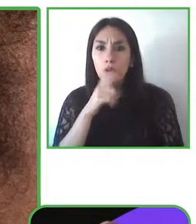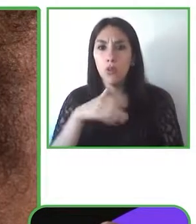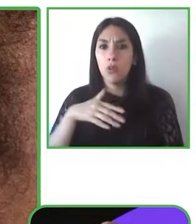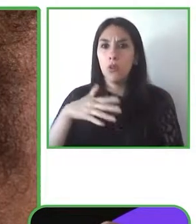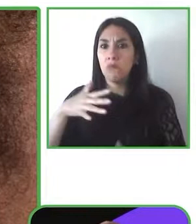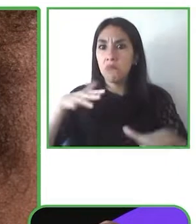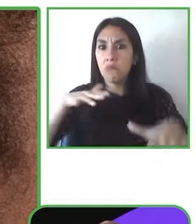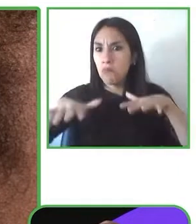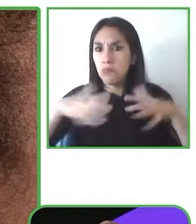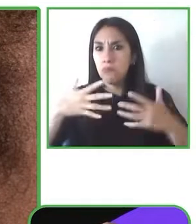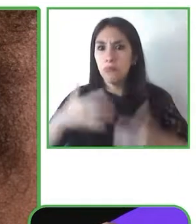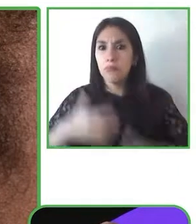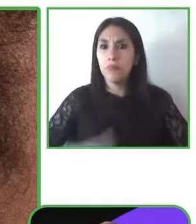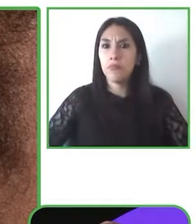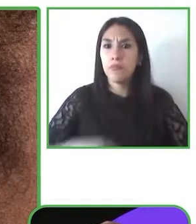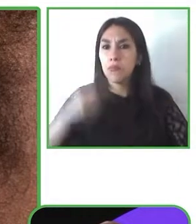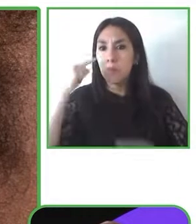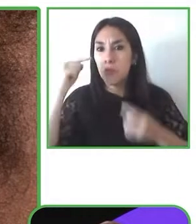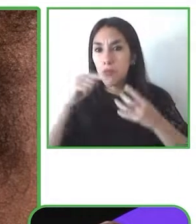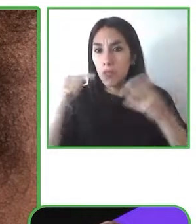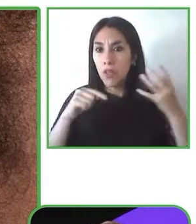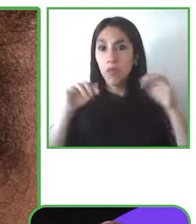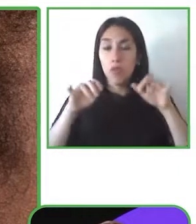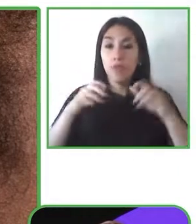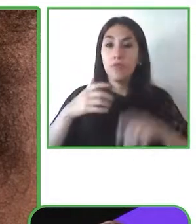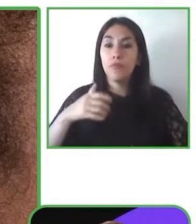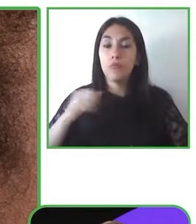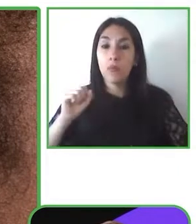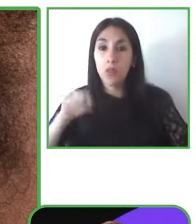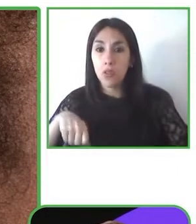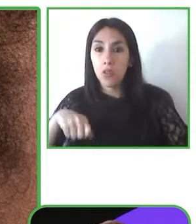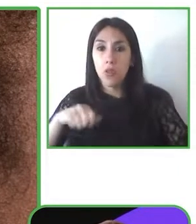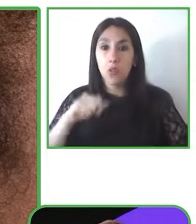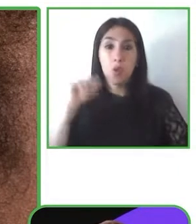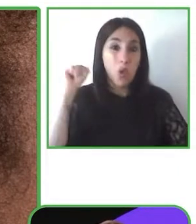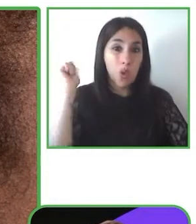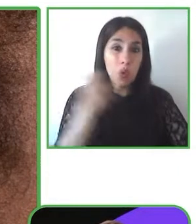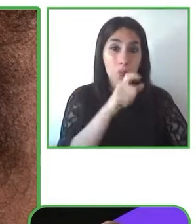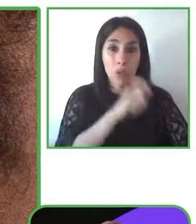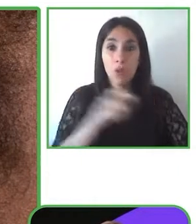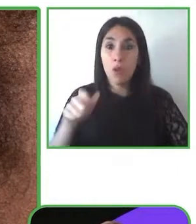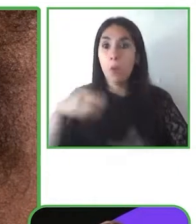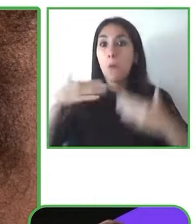companies often do not achieve to build fully inclusive environments due to focusing on a single